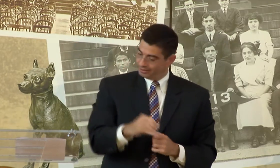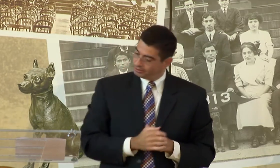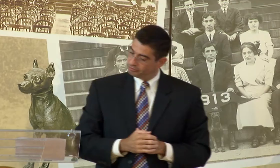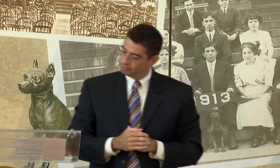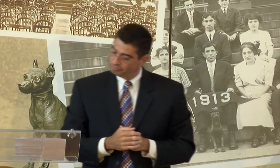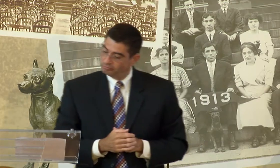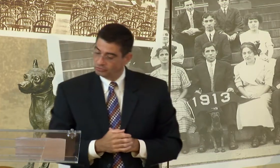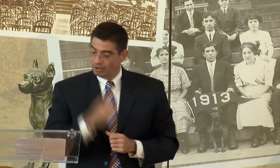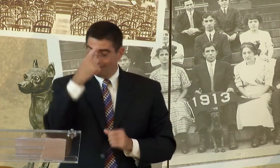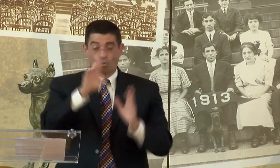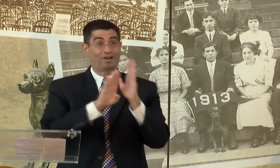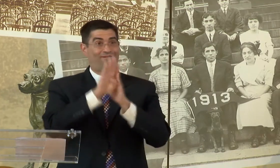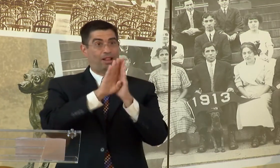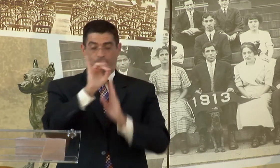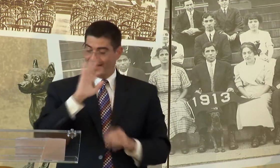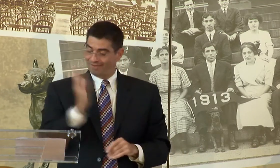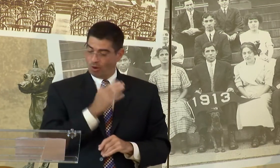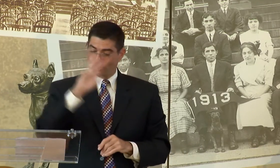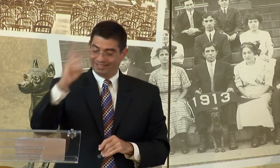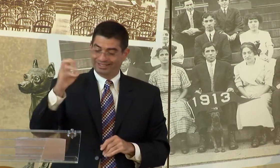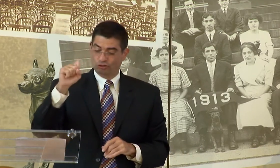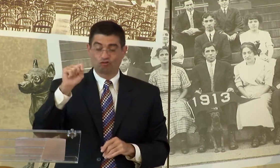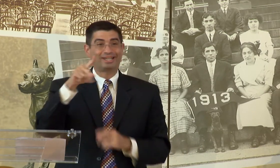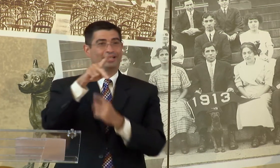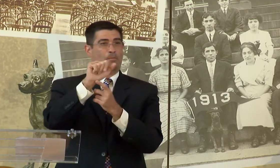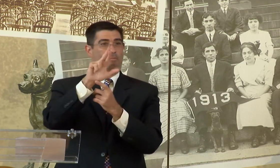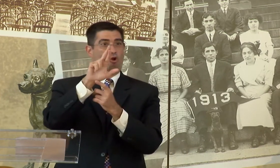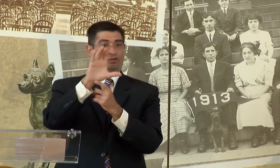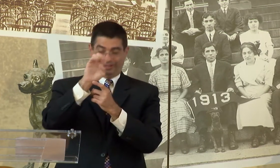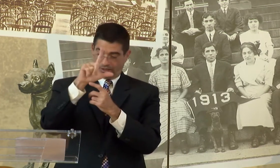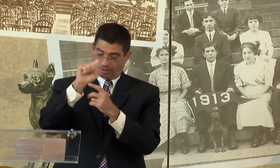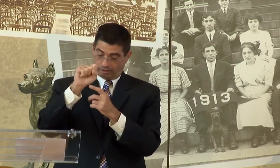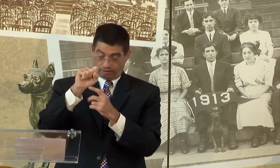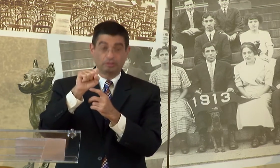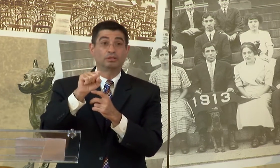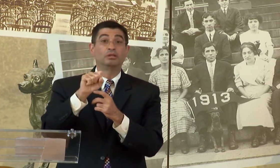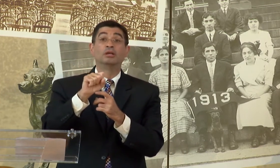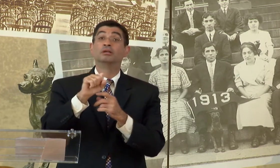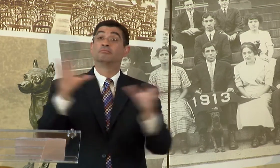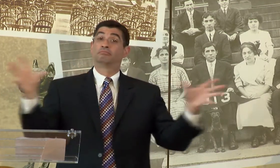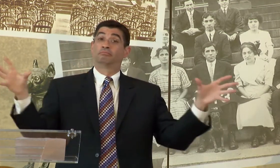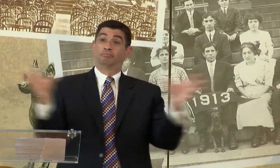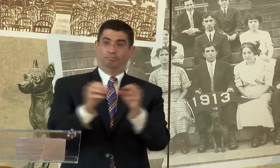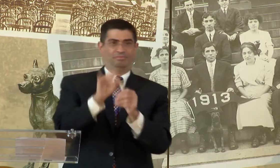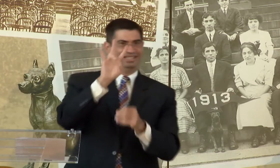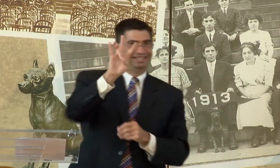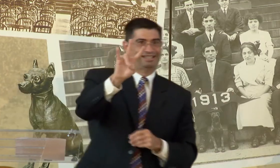COMPANIES FOR DEVELOPMENT OF OUR 6TH STREET PARCELS AND FOR A